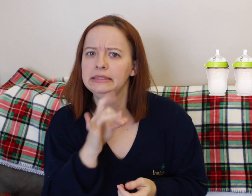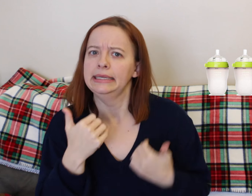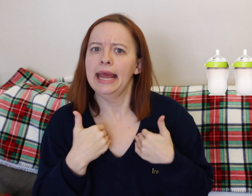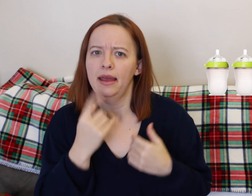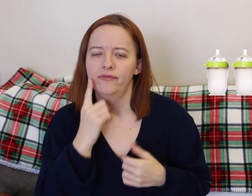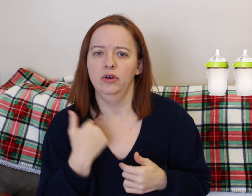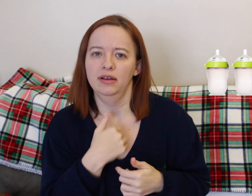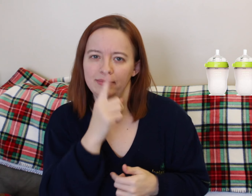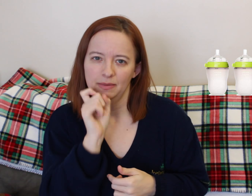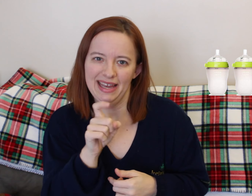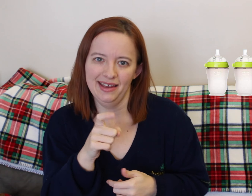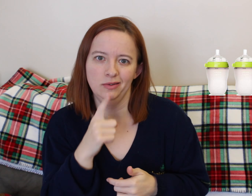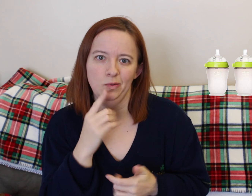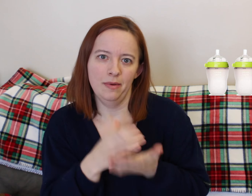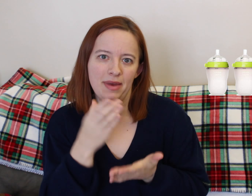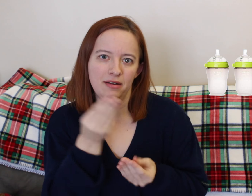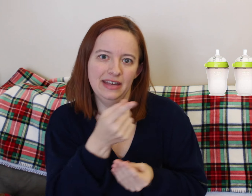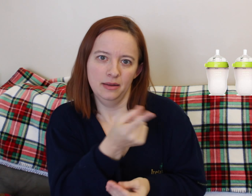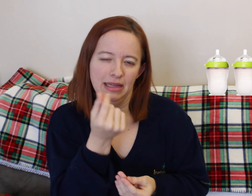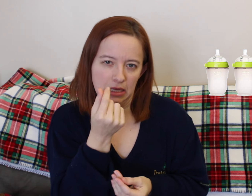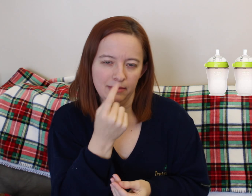Um, bottles.... I don't know. It really depends.